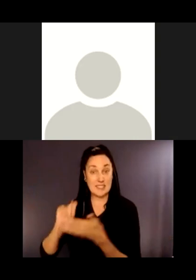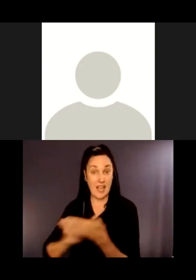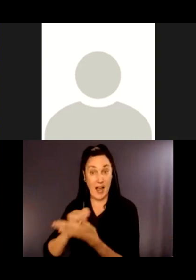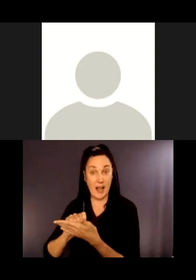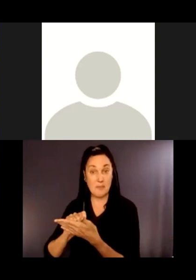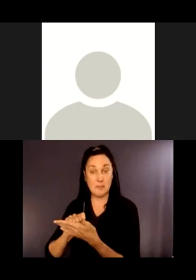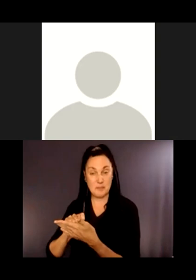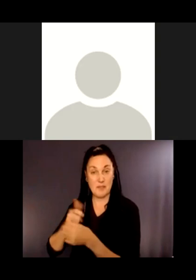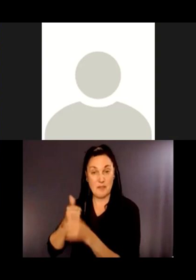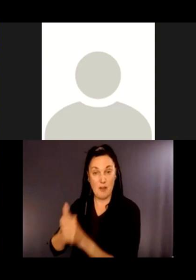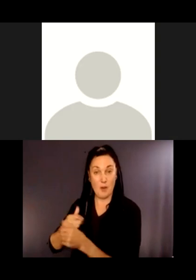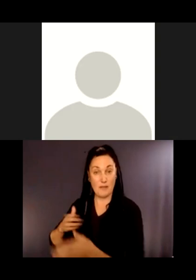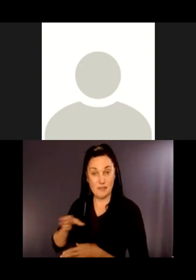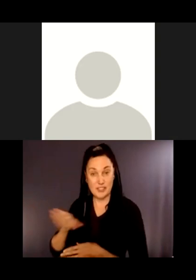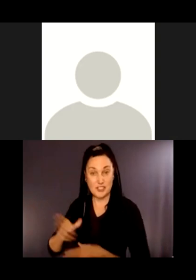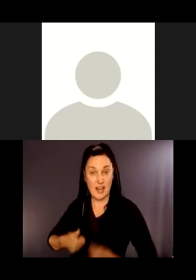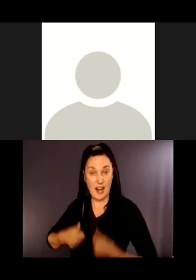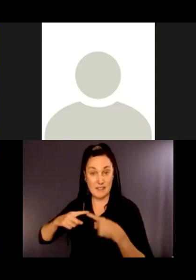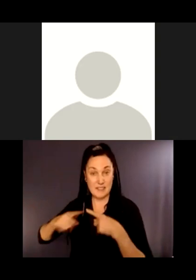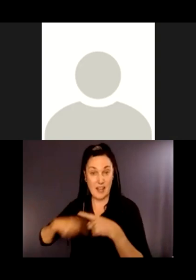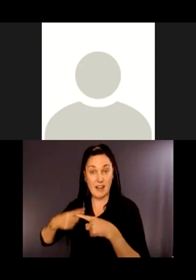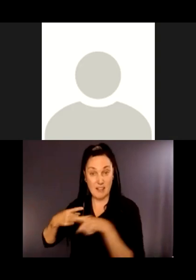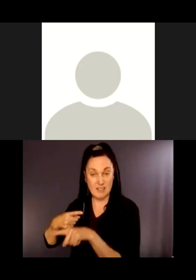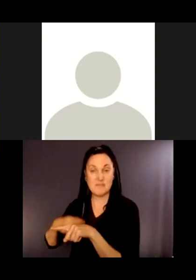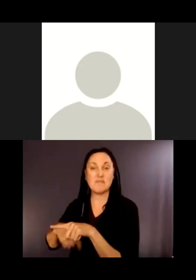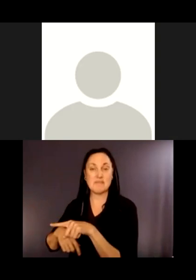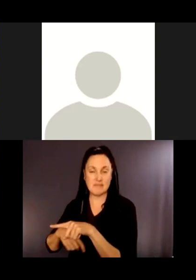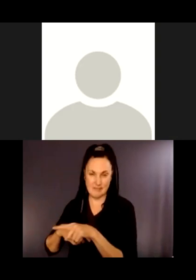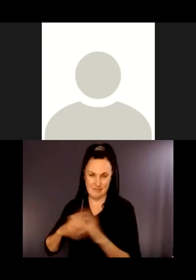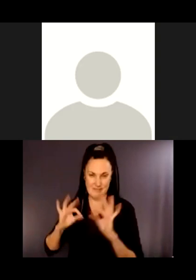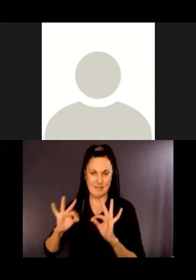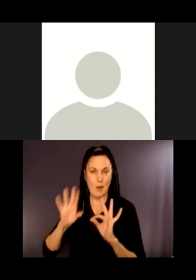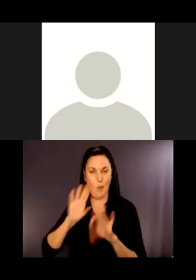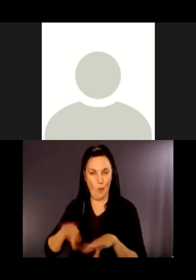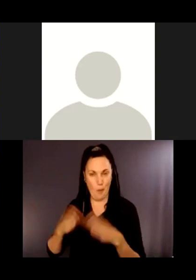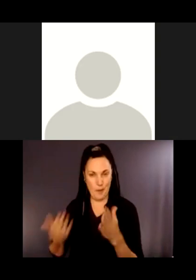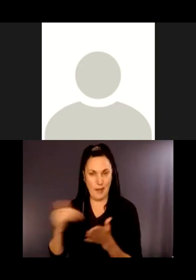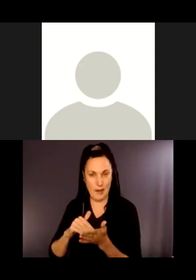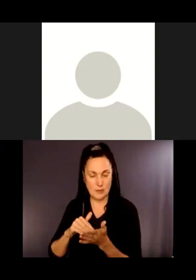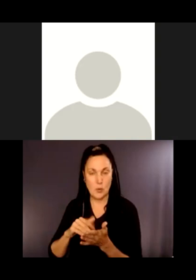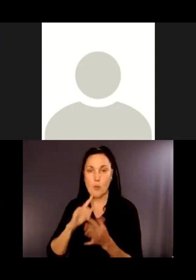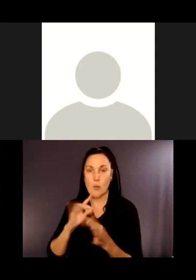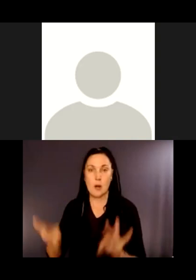The fish window minimizes the harm to fish in the creek. So that's why we say up to three years.